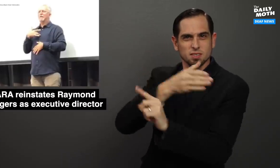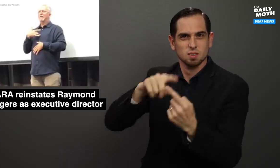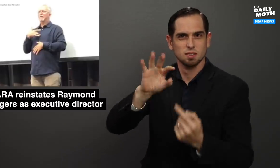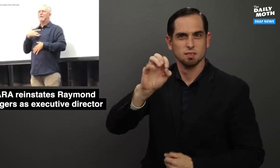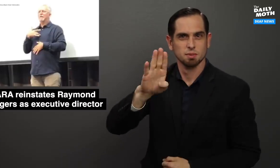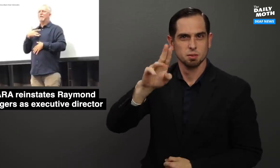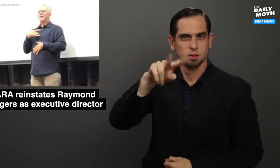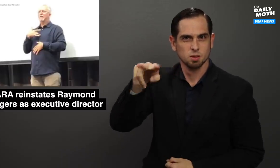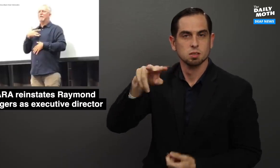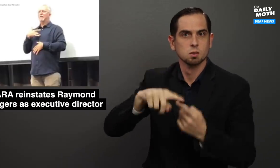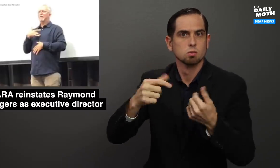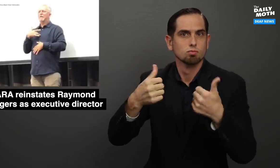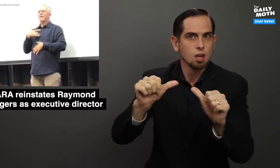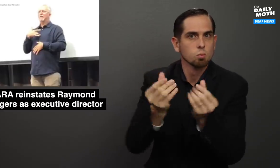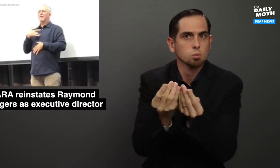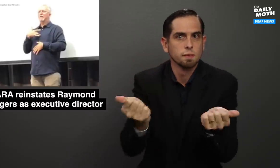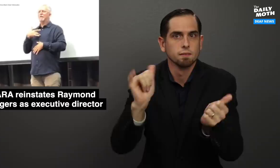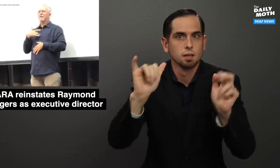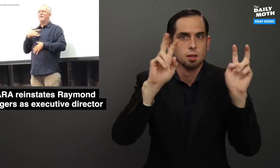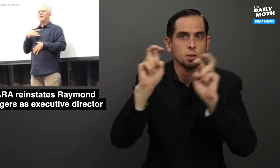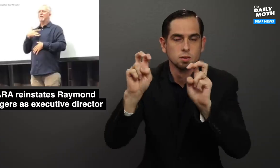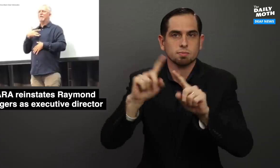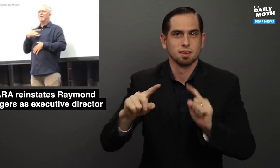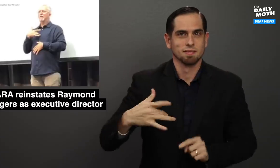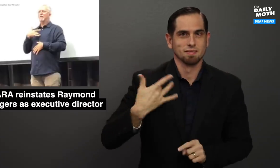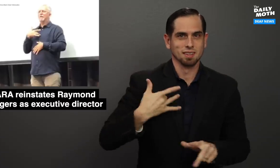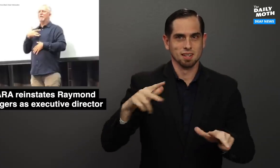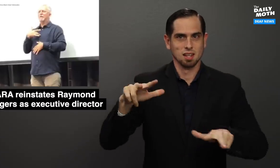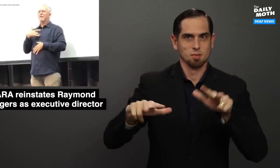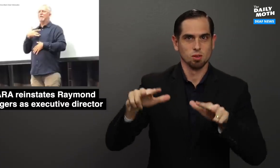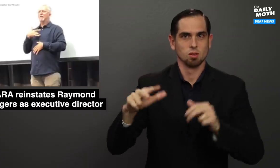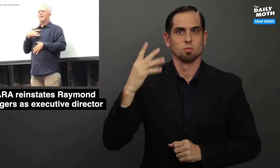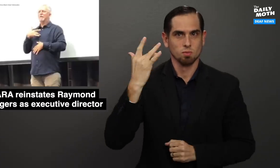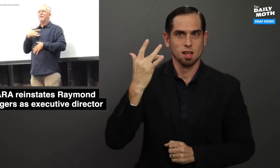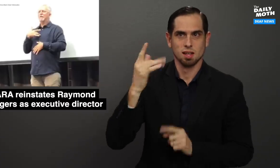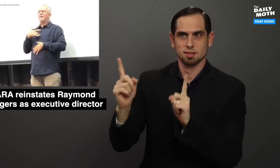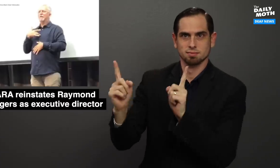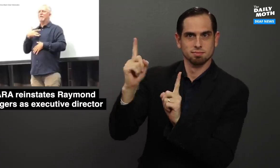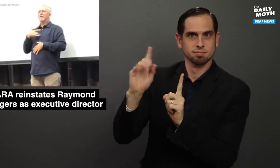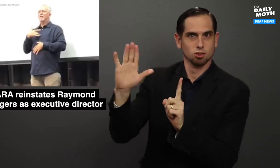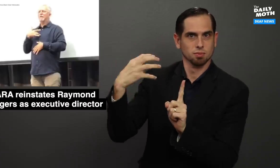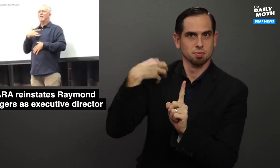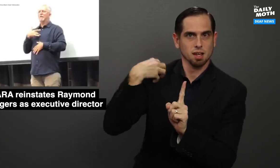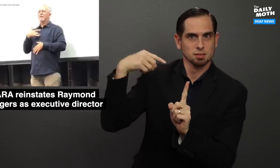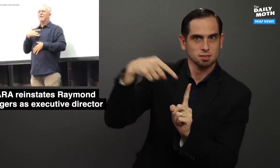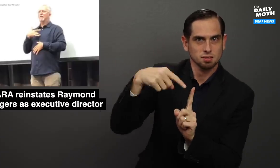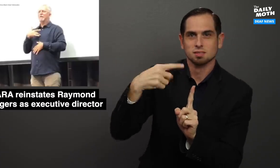to February 22 to try and resolve the issue, but felt awkward with it because she was her boss